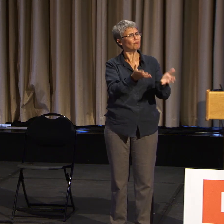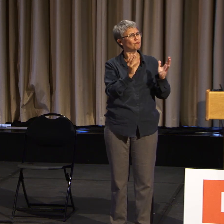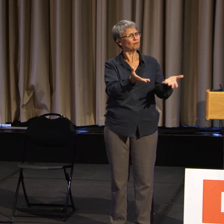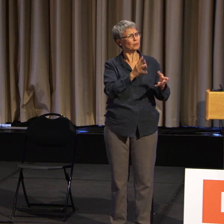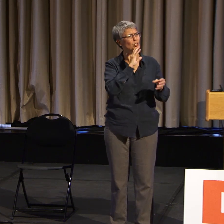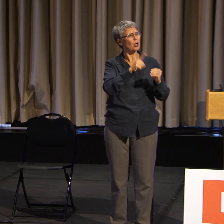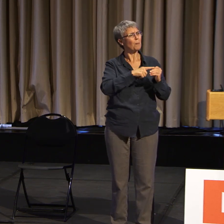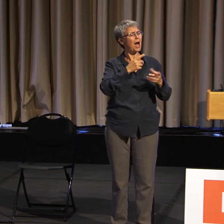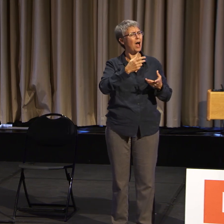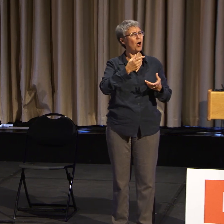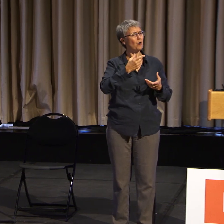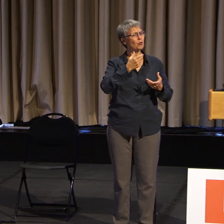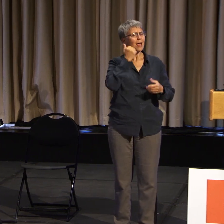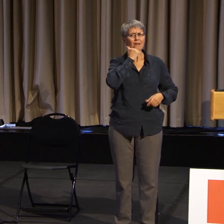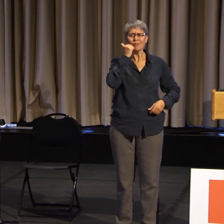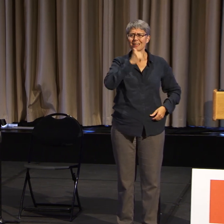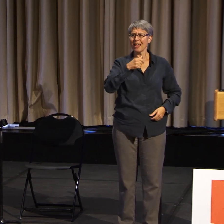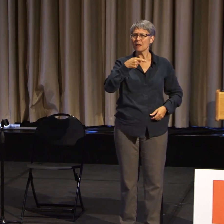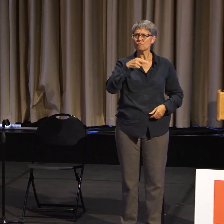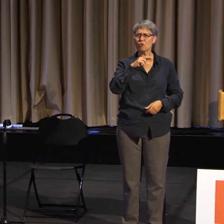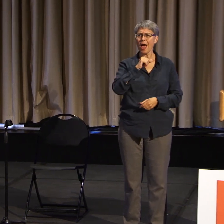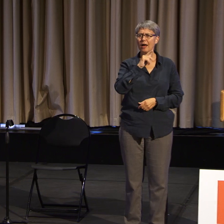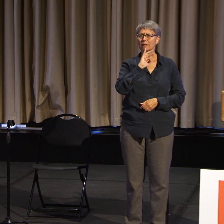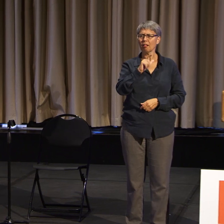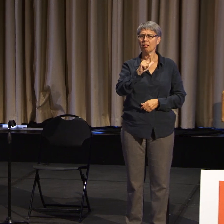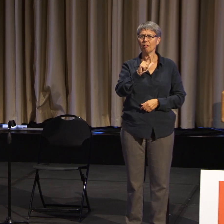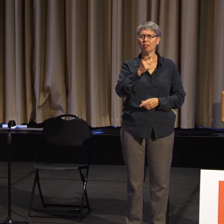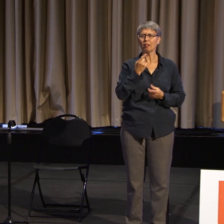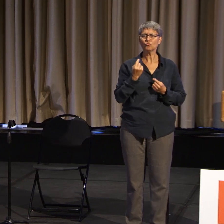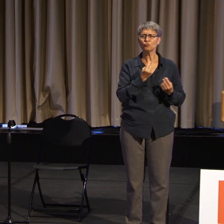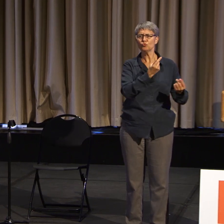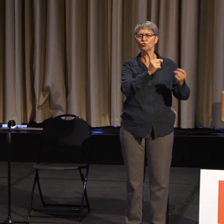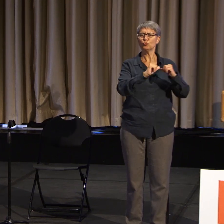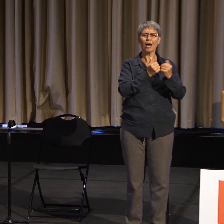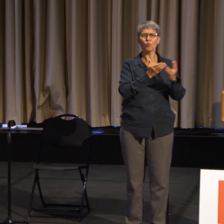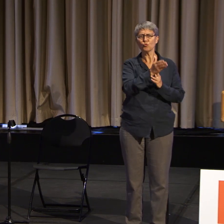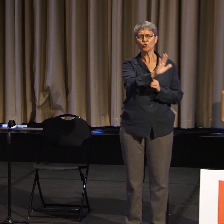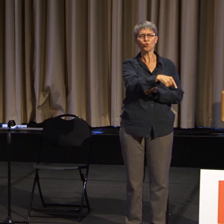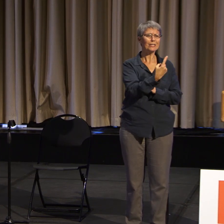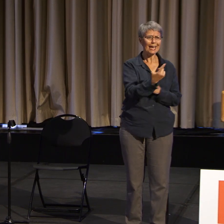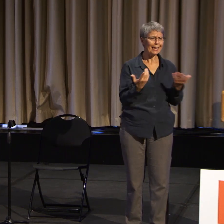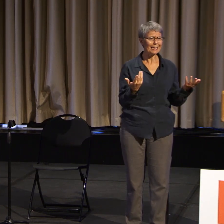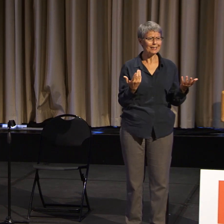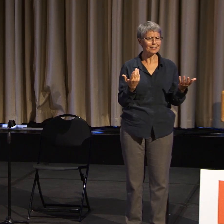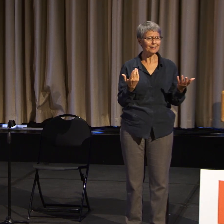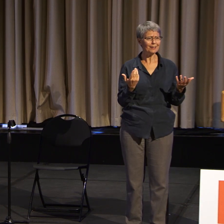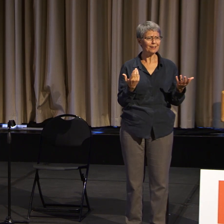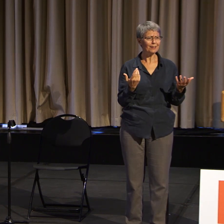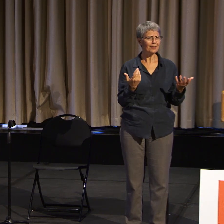And when you talk practical stuff, then you do.